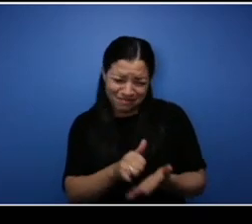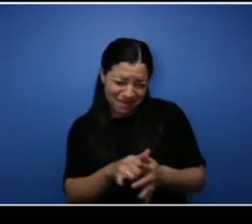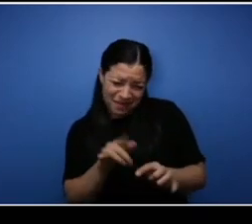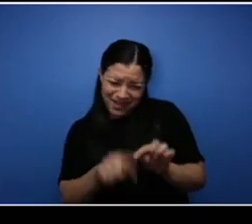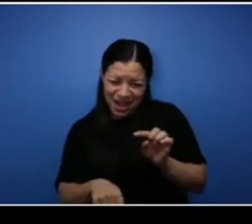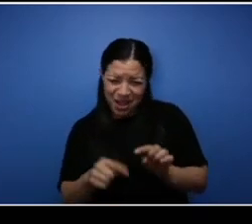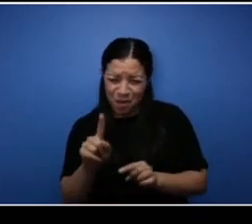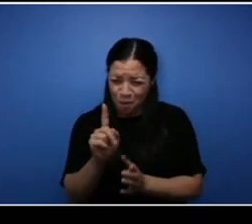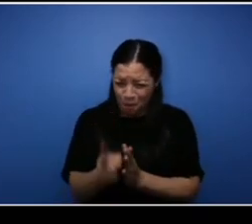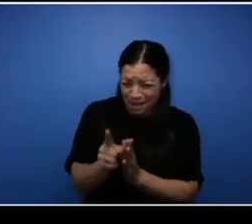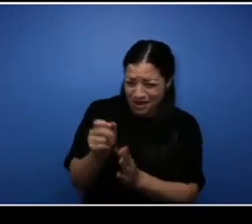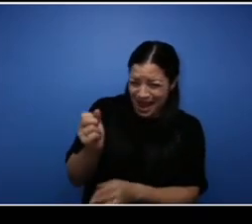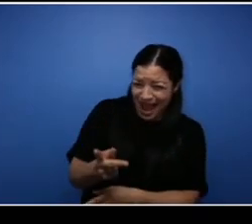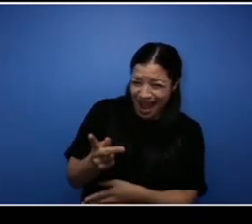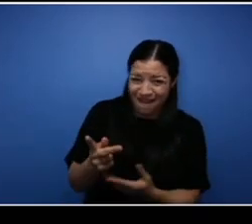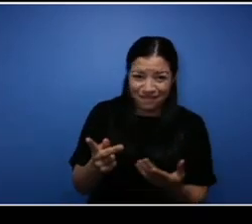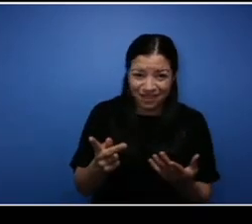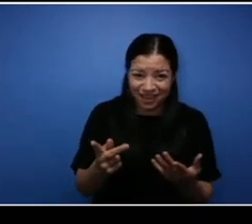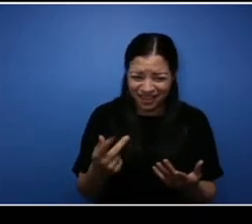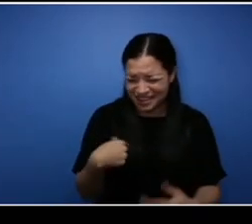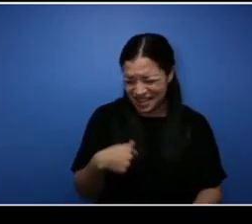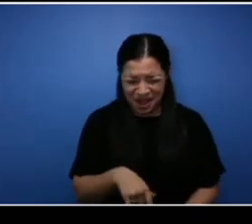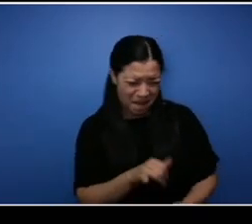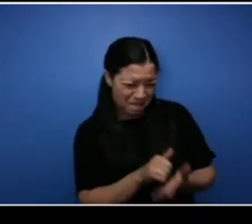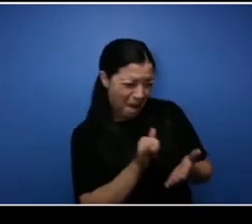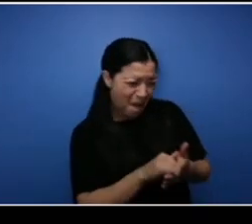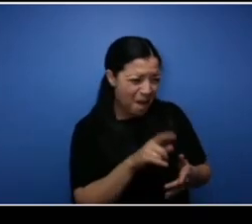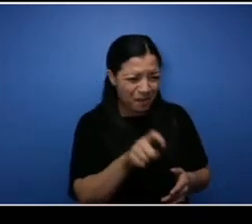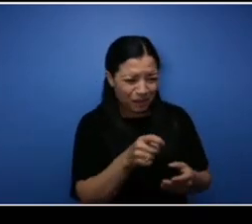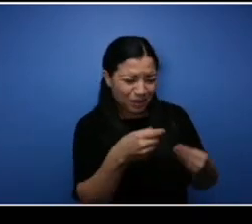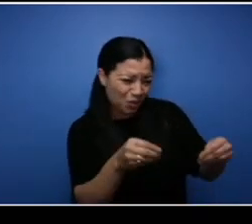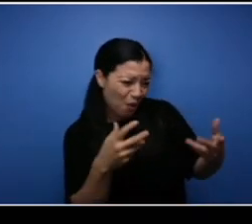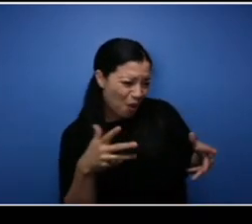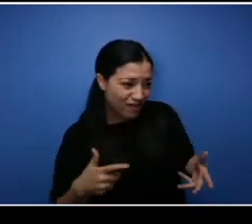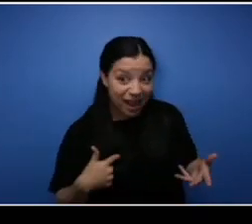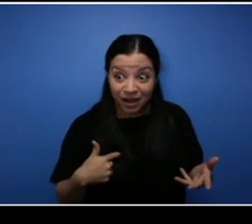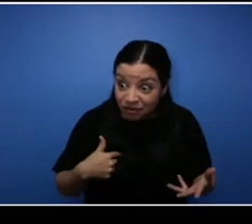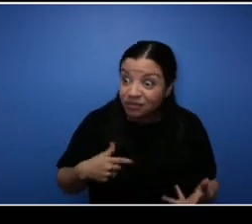it like calling me out saying it must already be sold. I'm like I'm telling you as soon